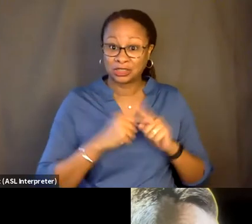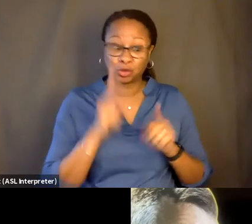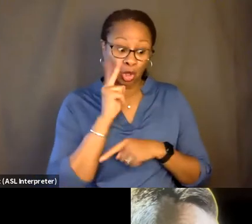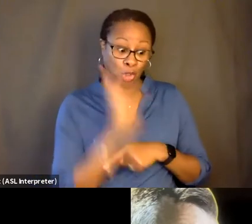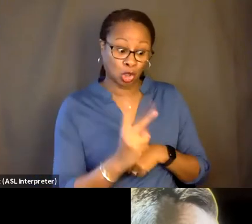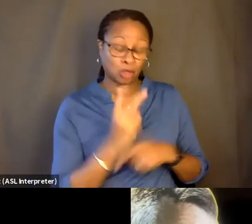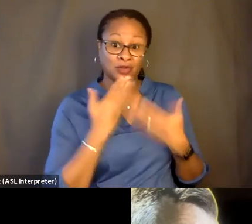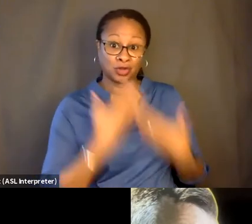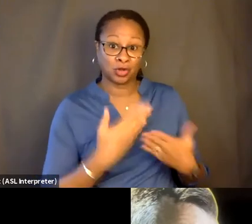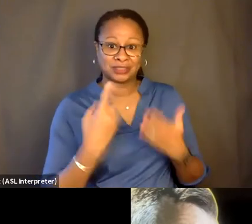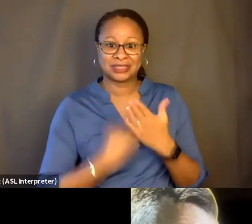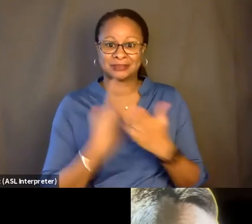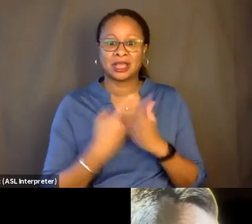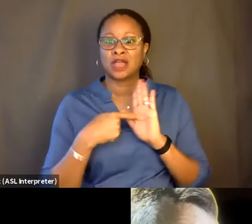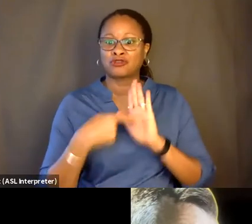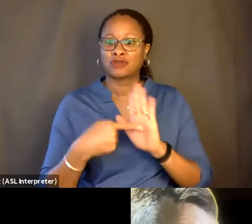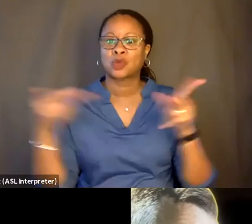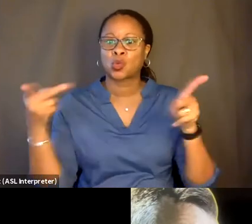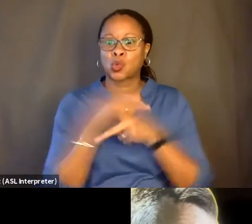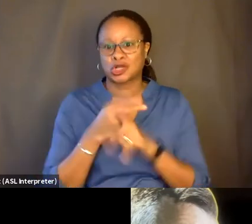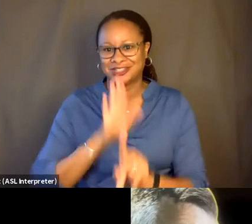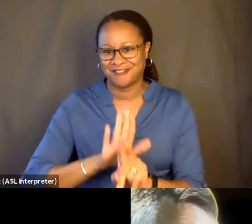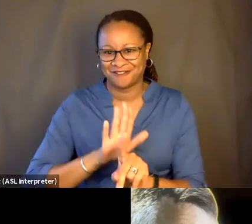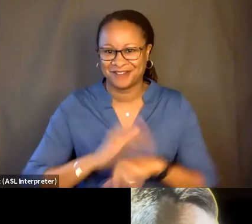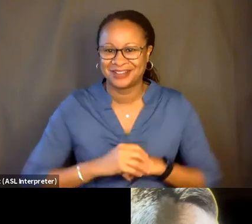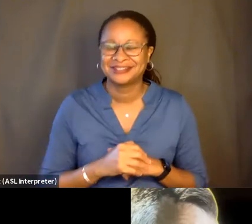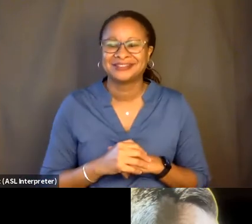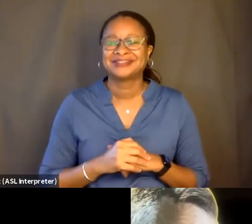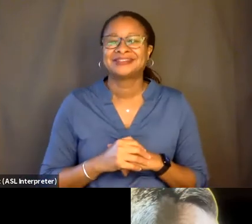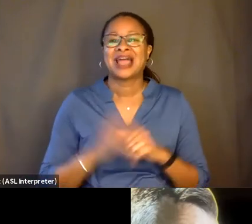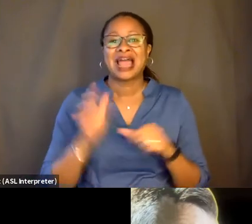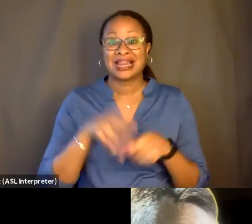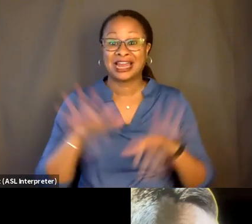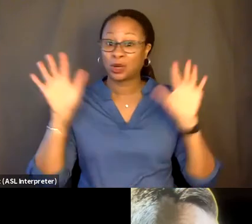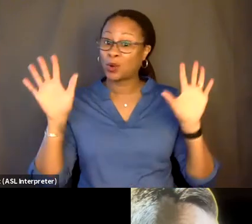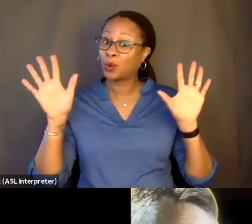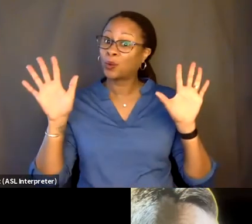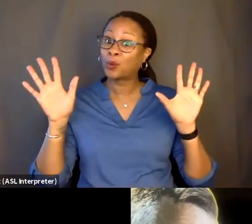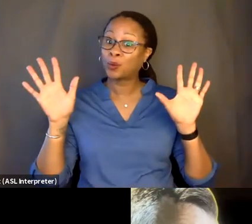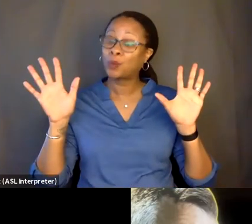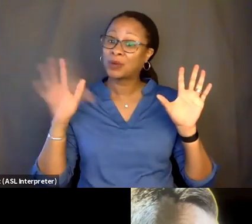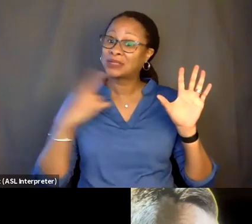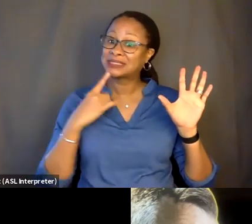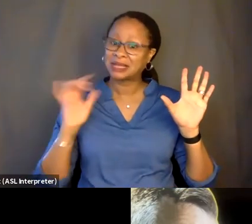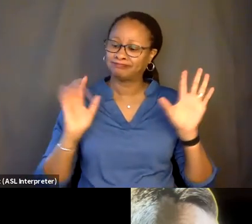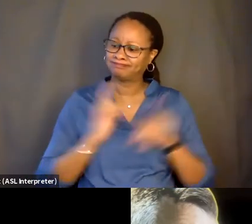sometimes you're revealing your worst self. And letting go and-- and saying, like, actually--